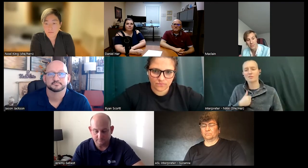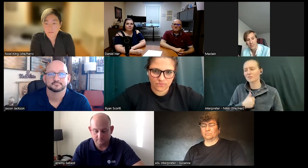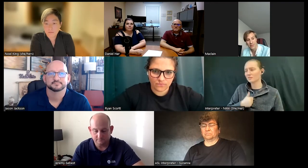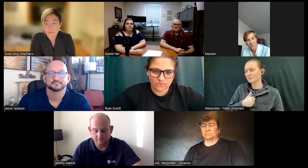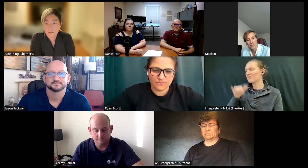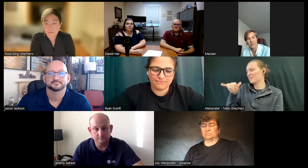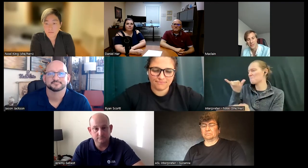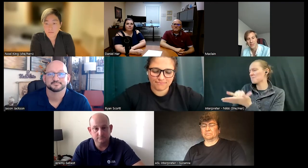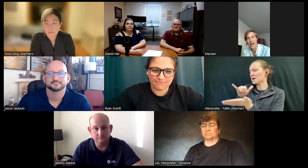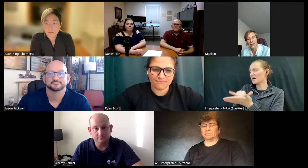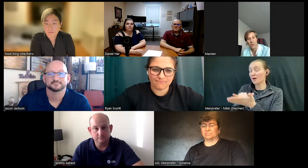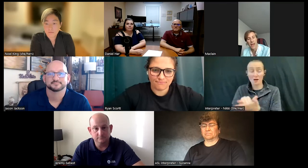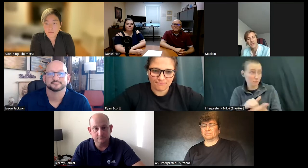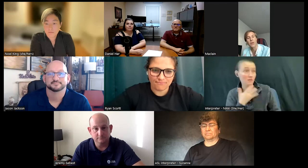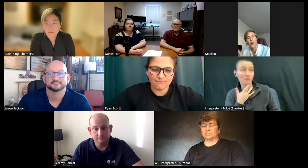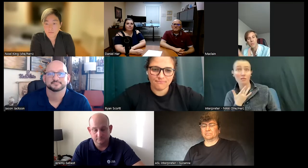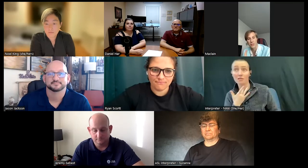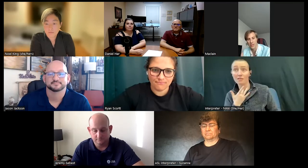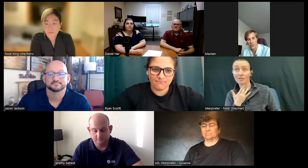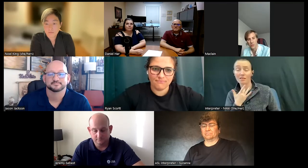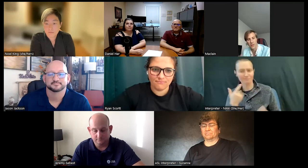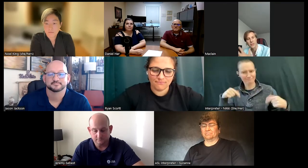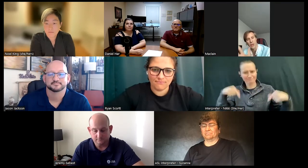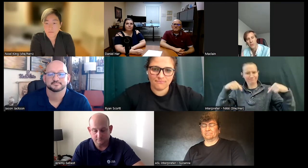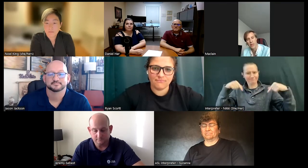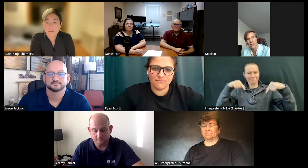because we live in a society where we have so much technology we have so many